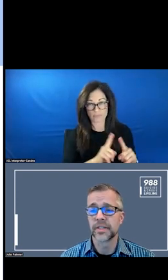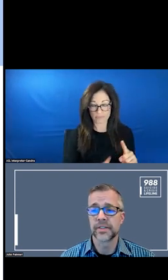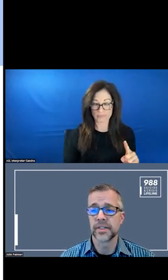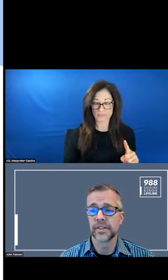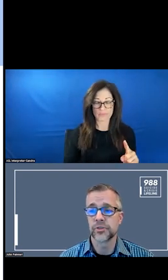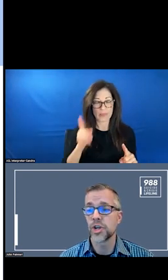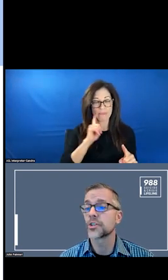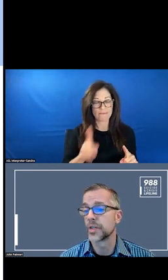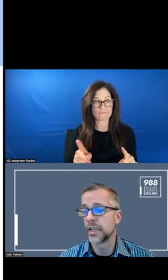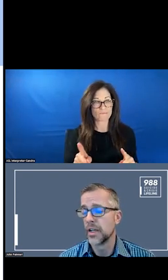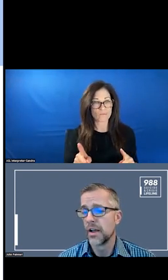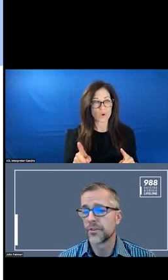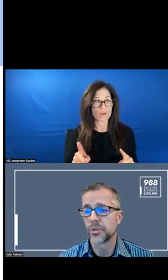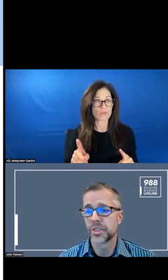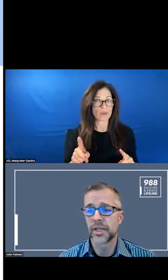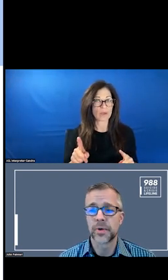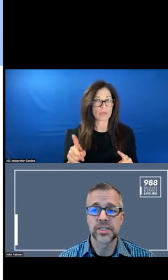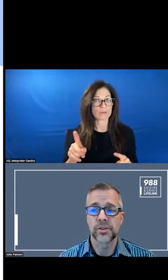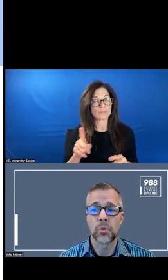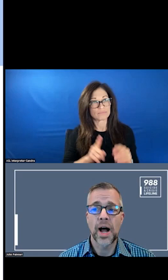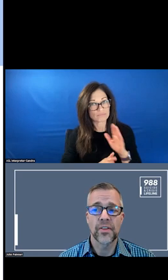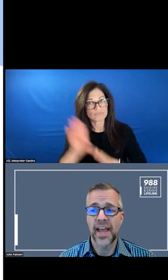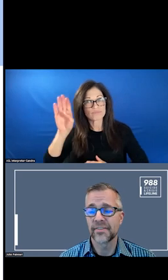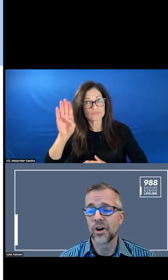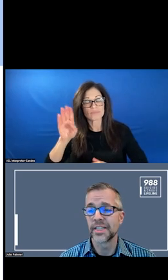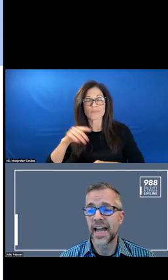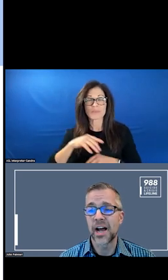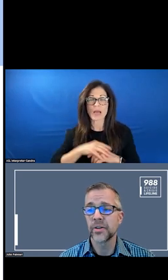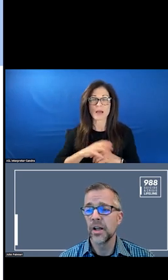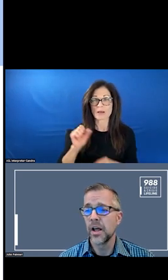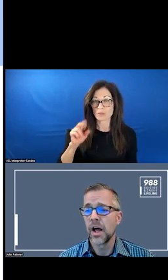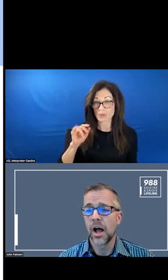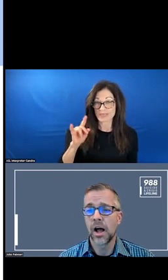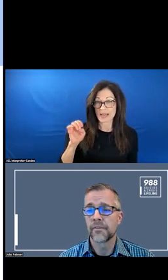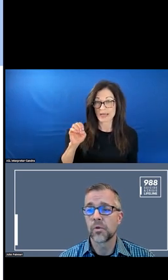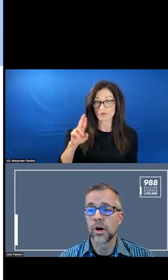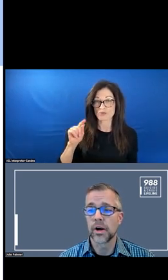OF THE TRAJECTORY FOR SUICIDE RATES. WHILE THEY HAVE GONE DOWN FOR